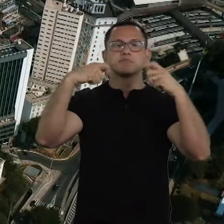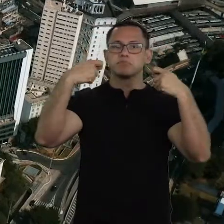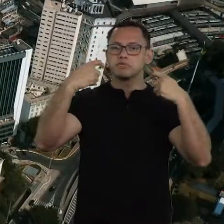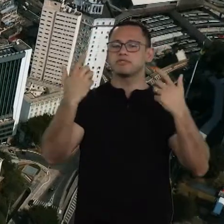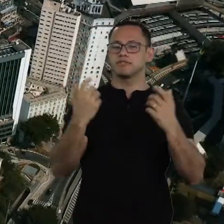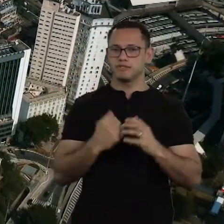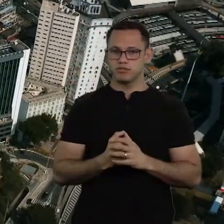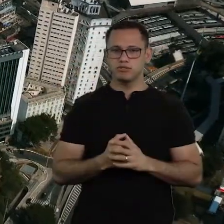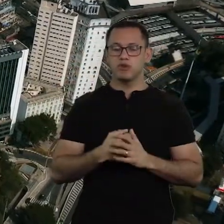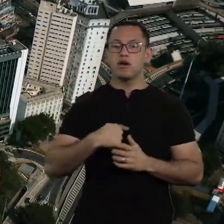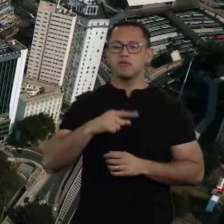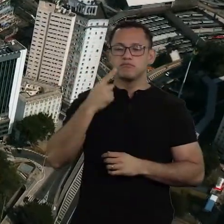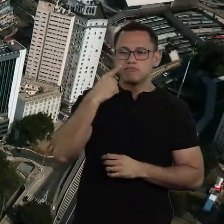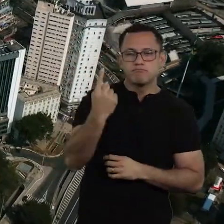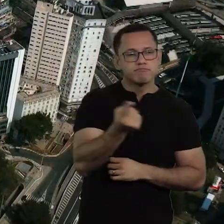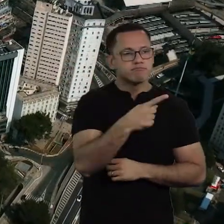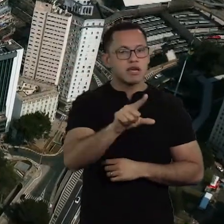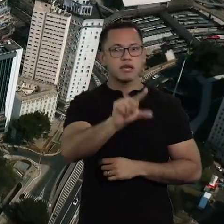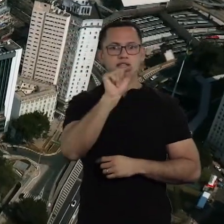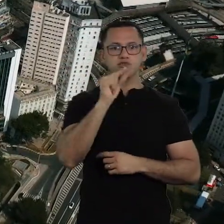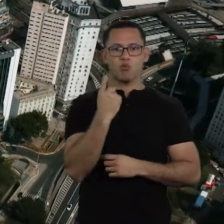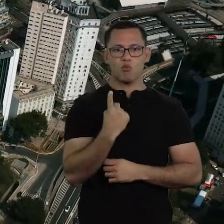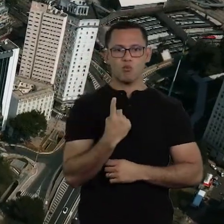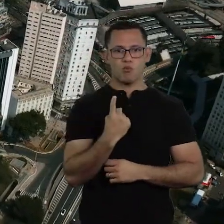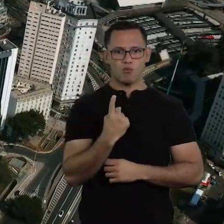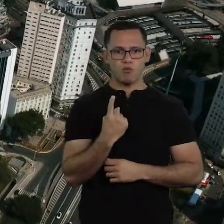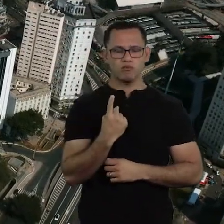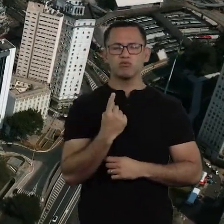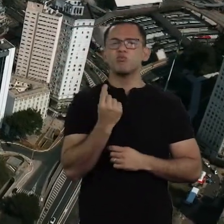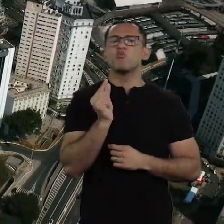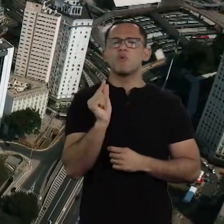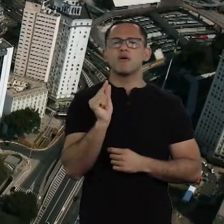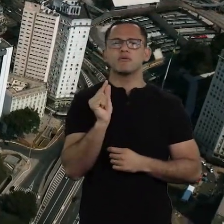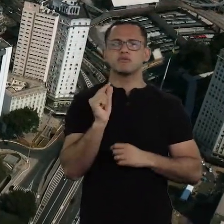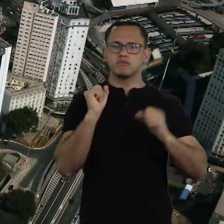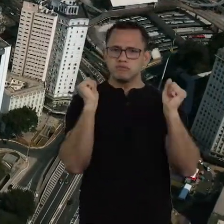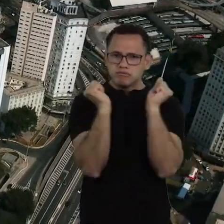to say that we will not be enslaved, not even by the virus